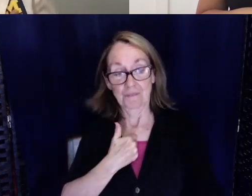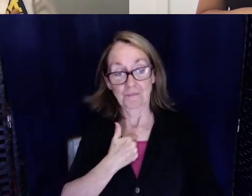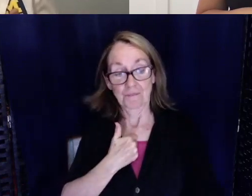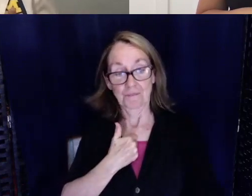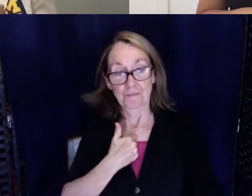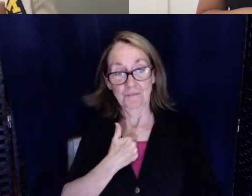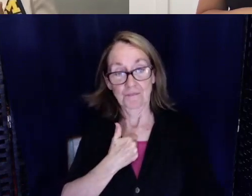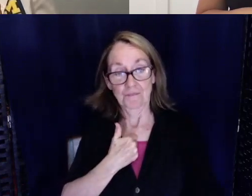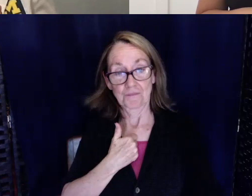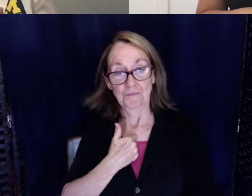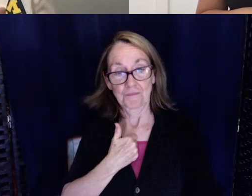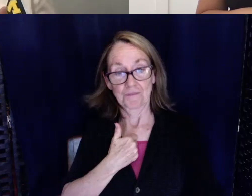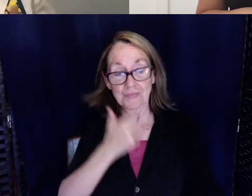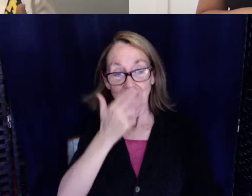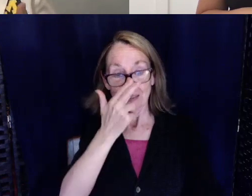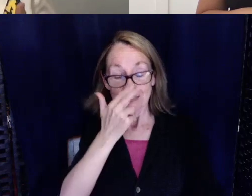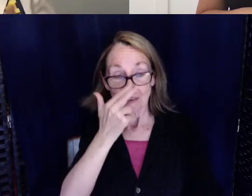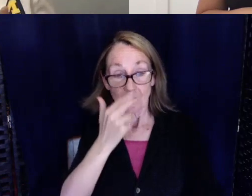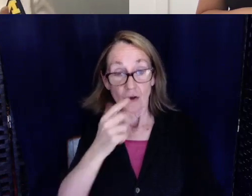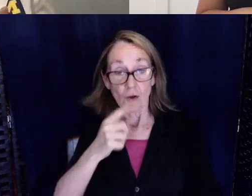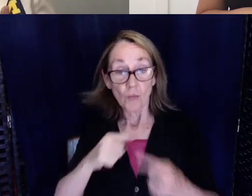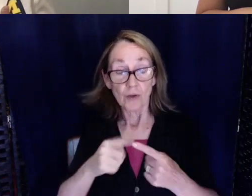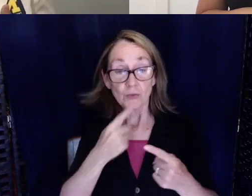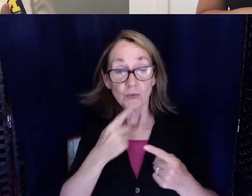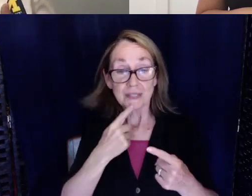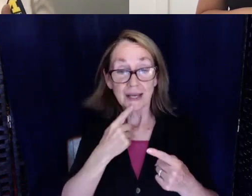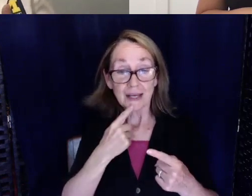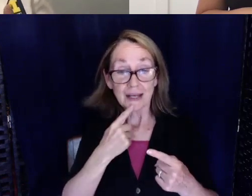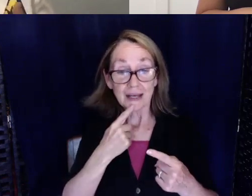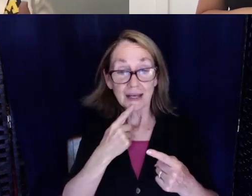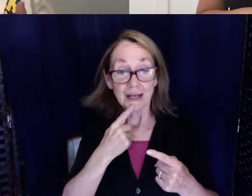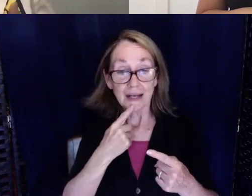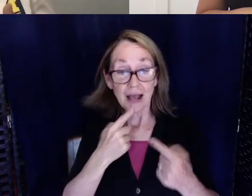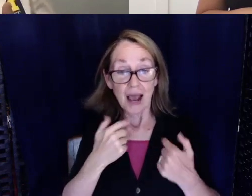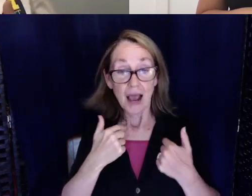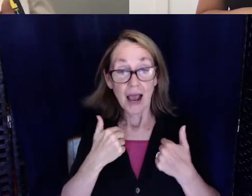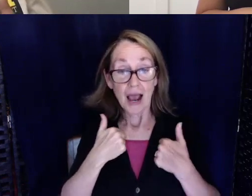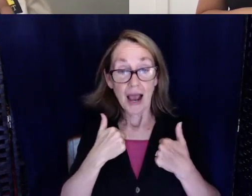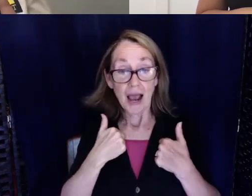The funny thing is whenever you say I'm going to consult the ADA law